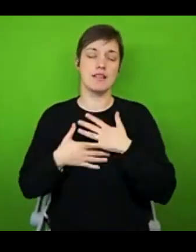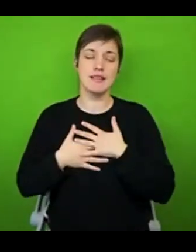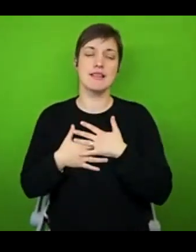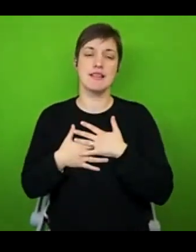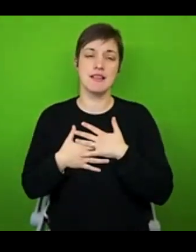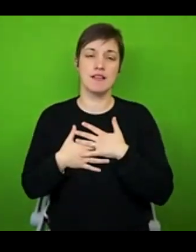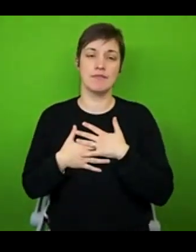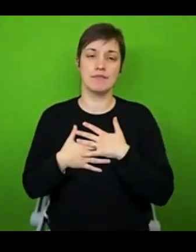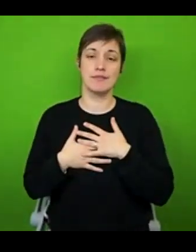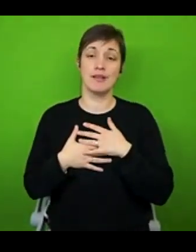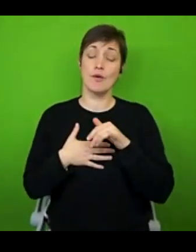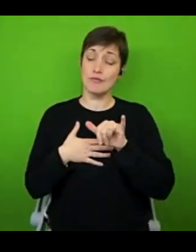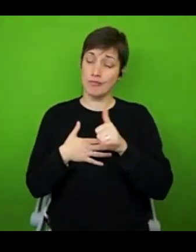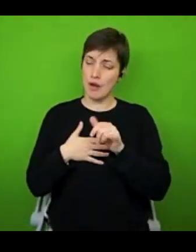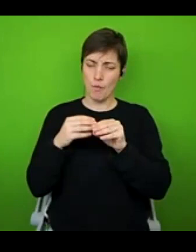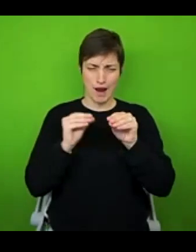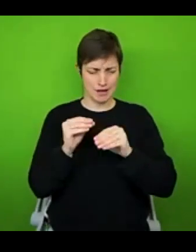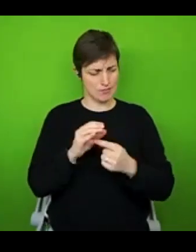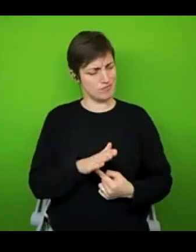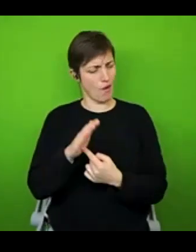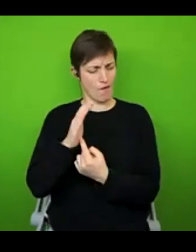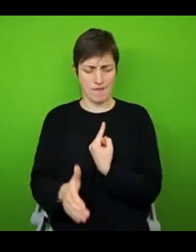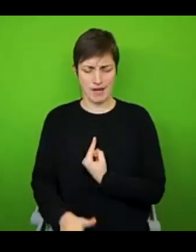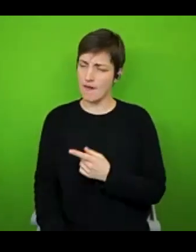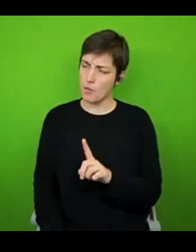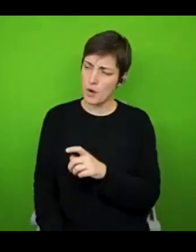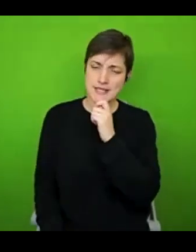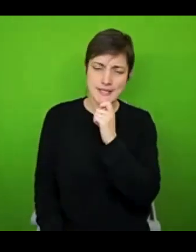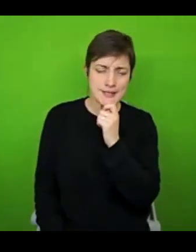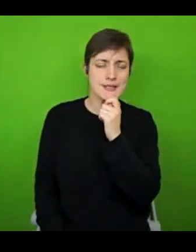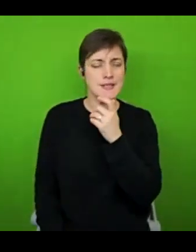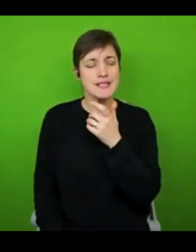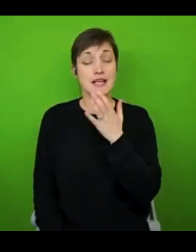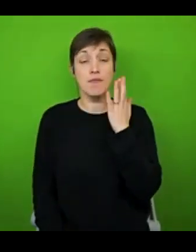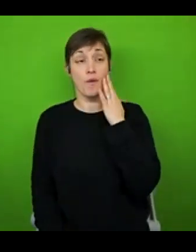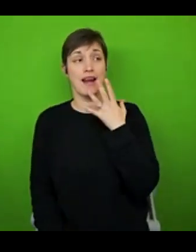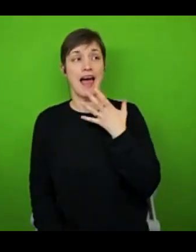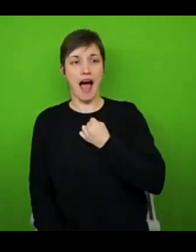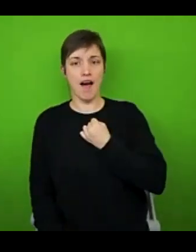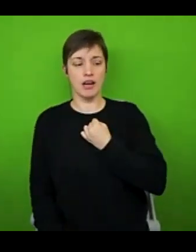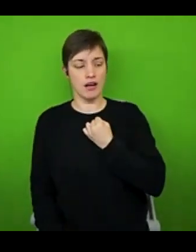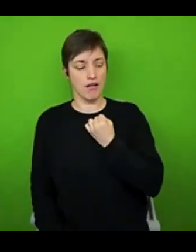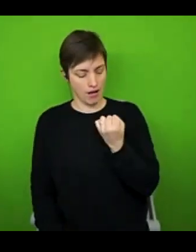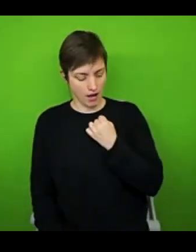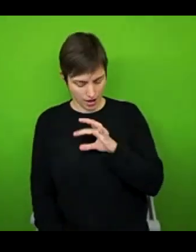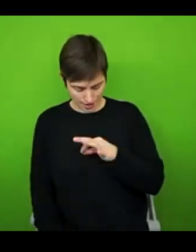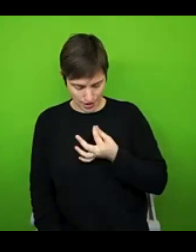out what actually matters to you, that can be the really tricky part. But once you have that in your mind, somewhere, you can start looking at how to make these things more